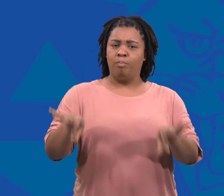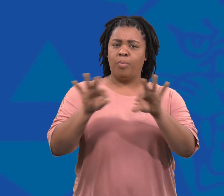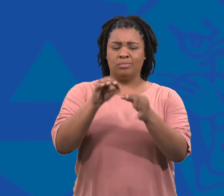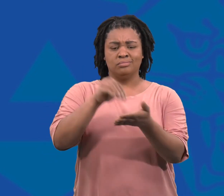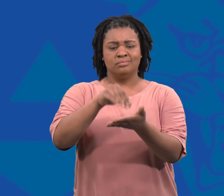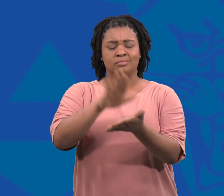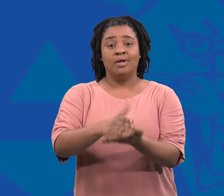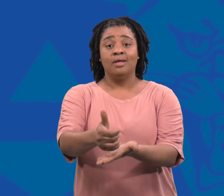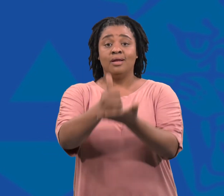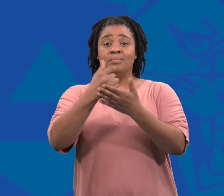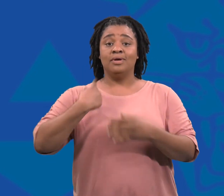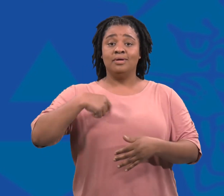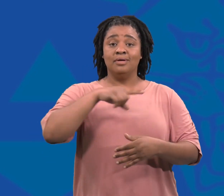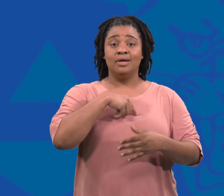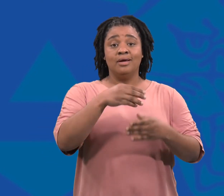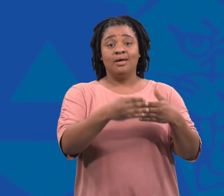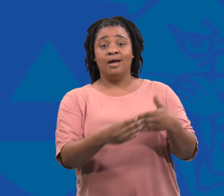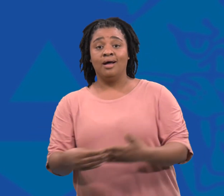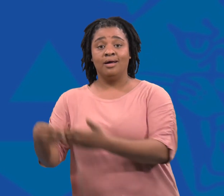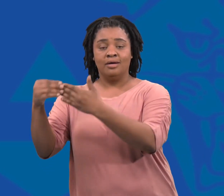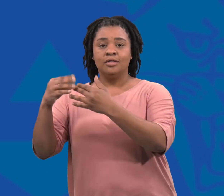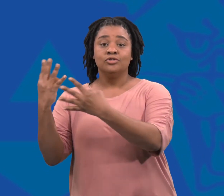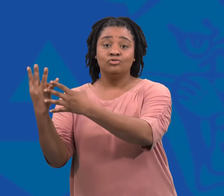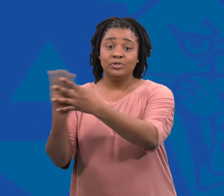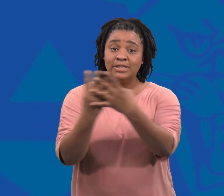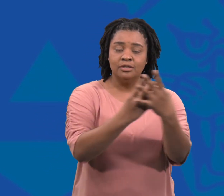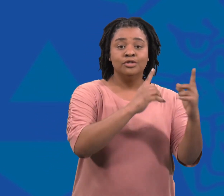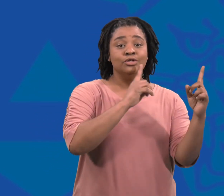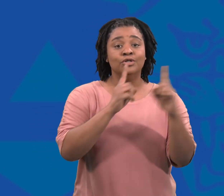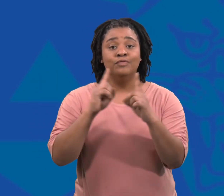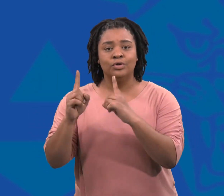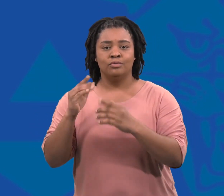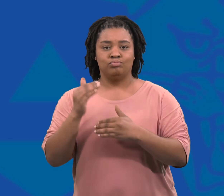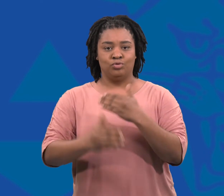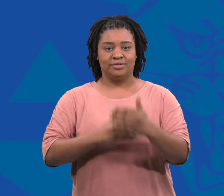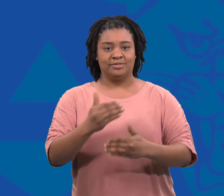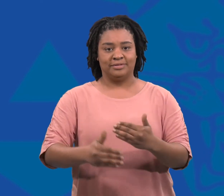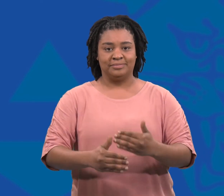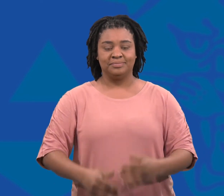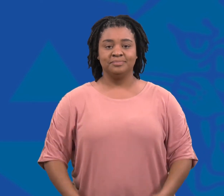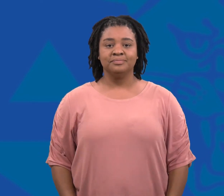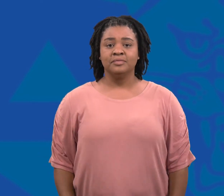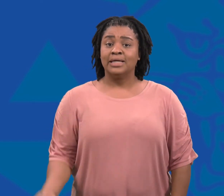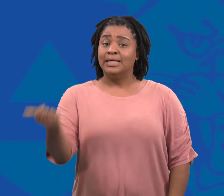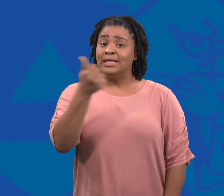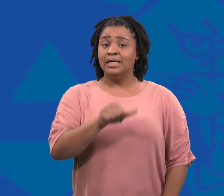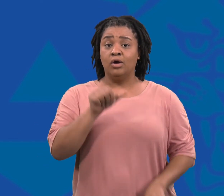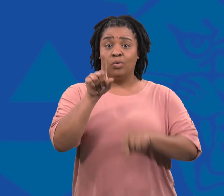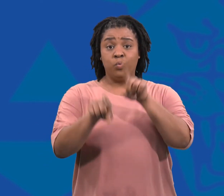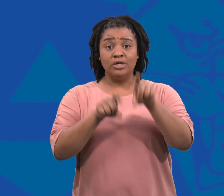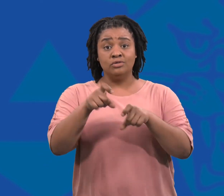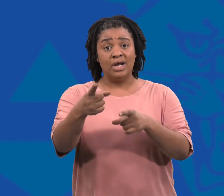This desired leader profile will be a key document that guides the screening and interview process.